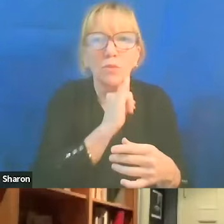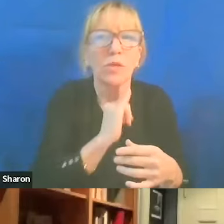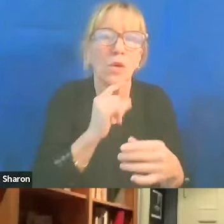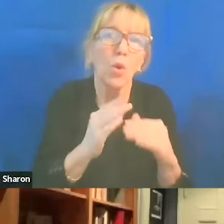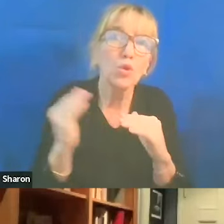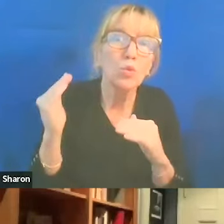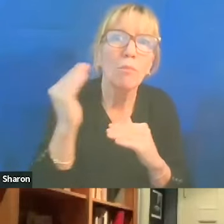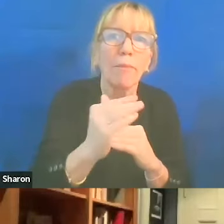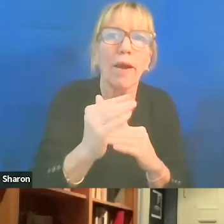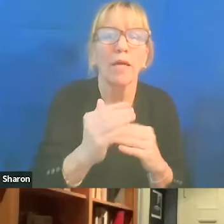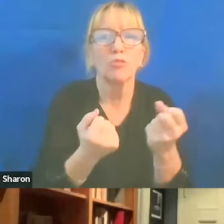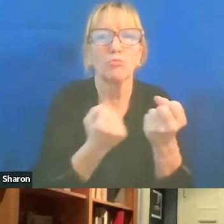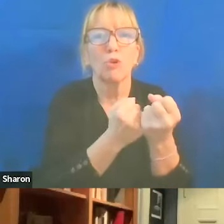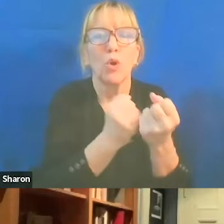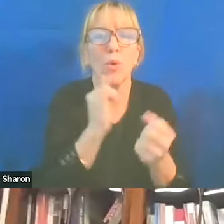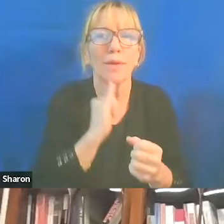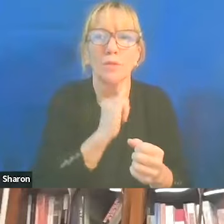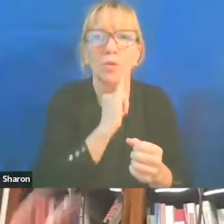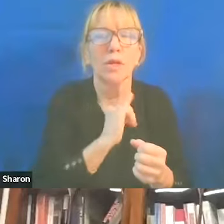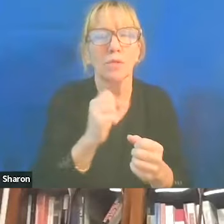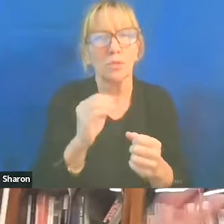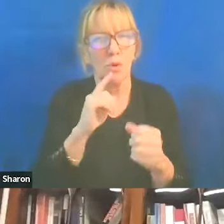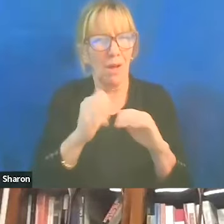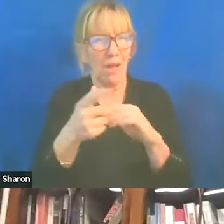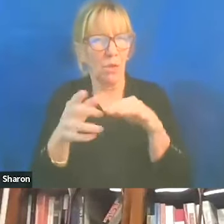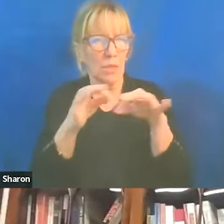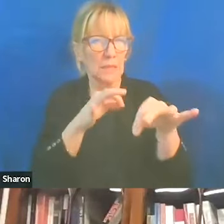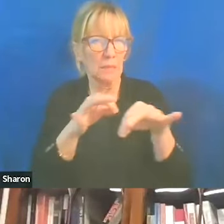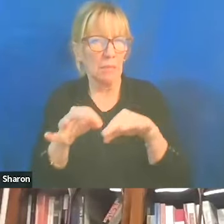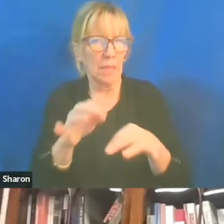How do you explain just the passion